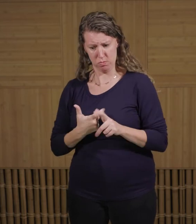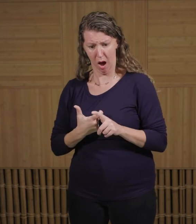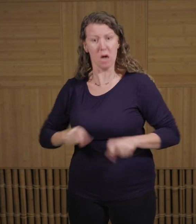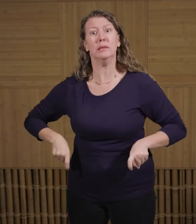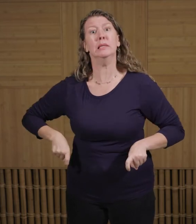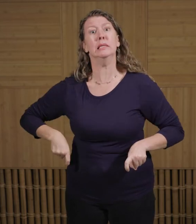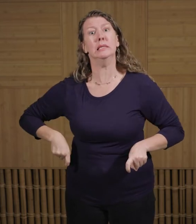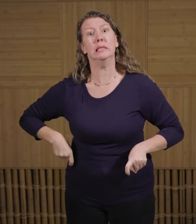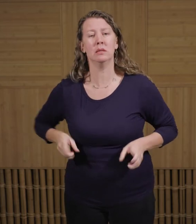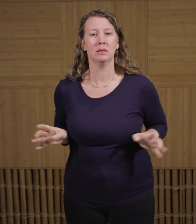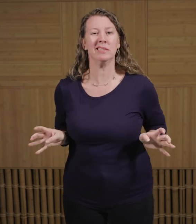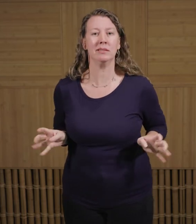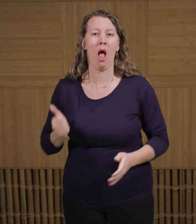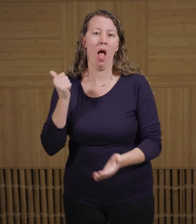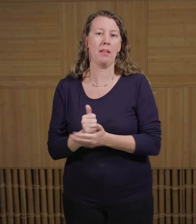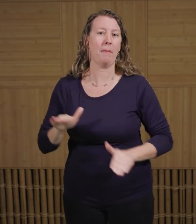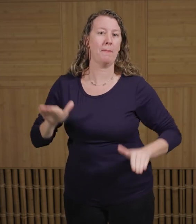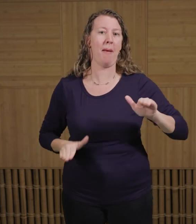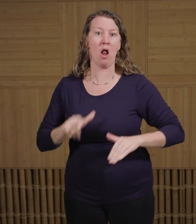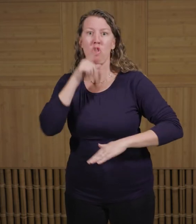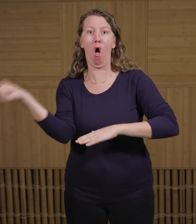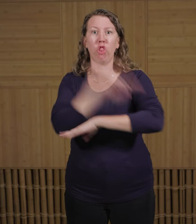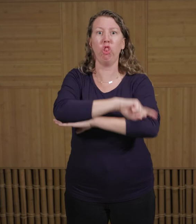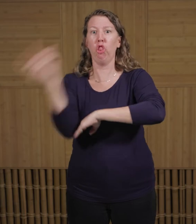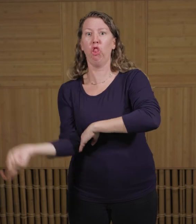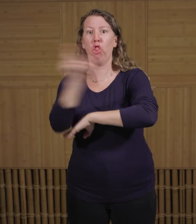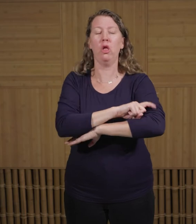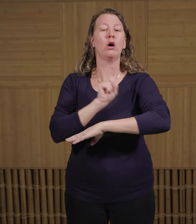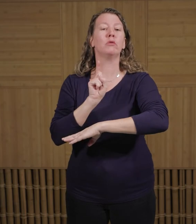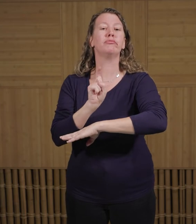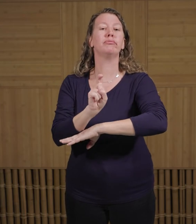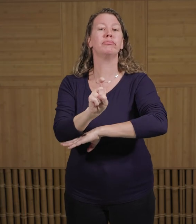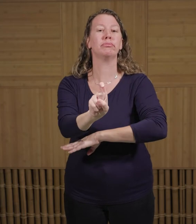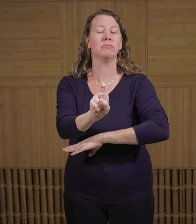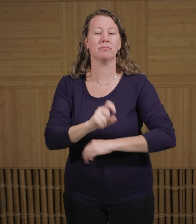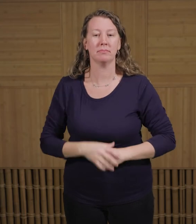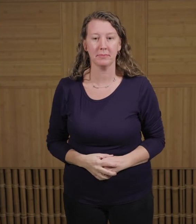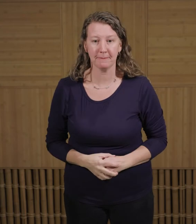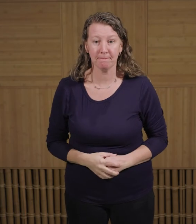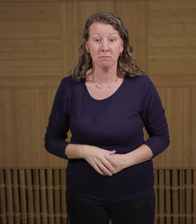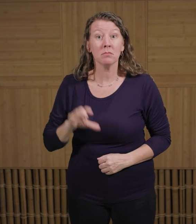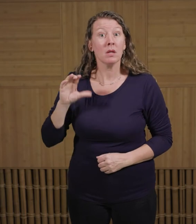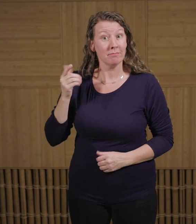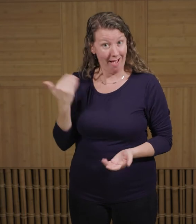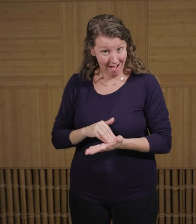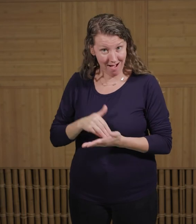the wings can help provide balance for the ostriches. Now again, as birds, ostriches do lay eggs